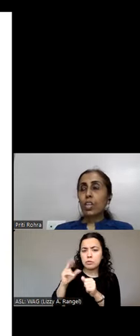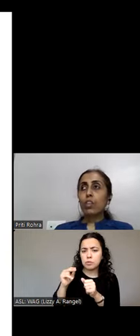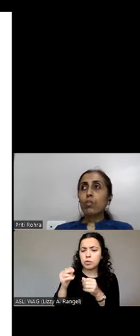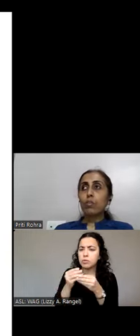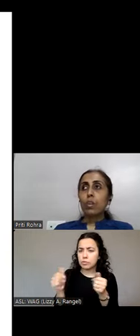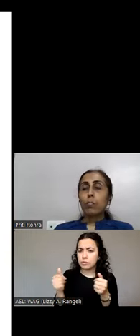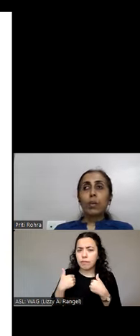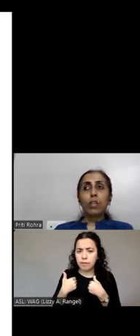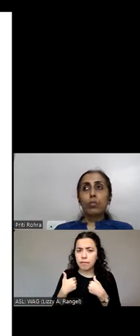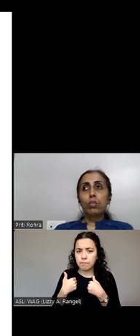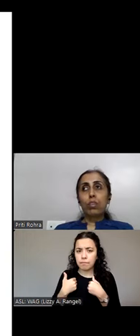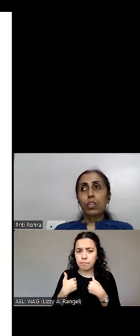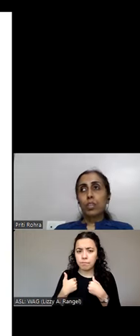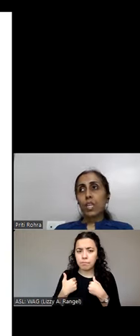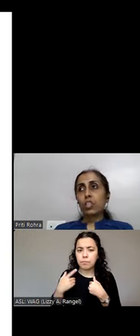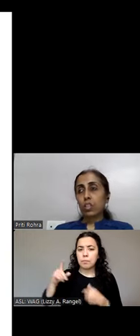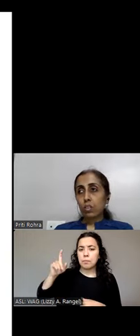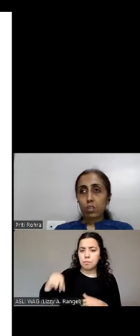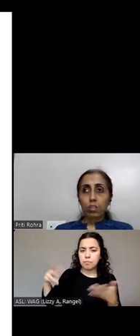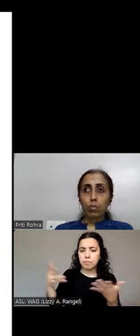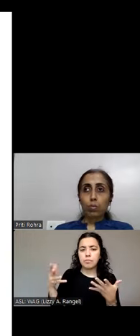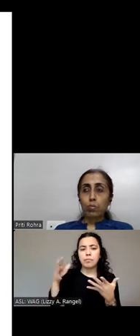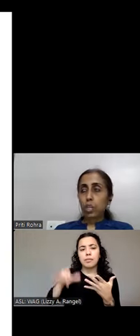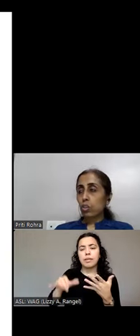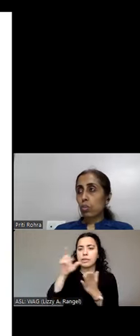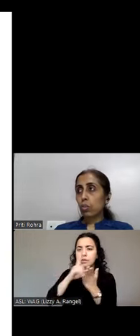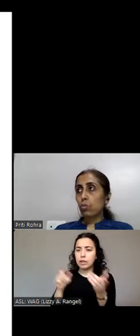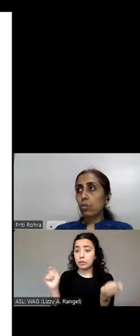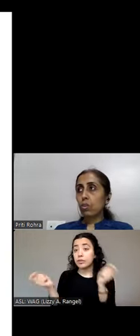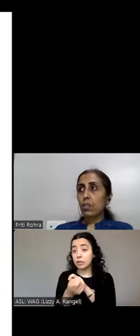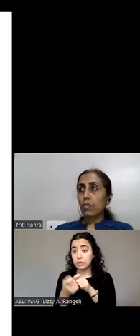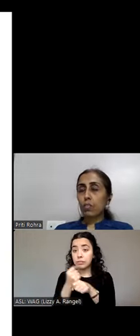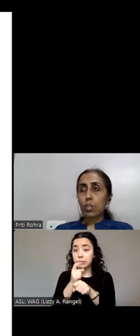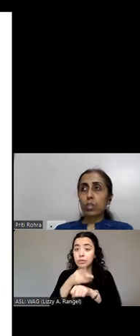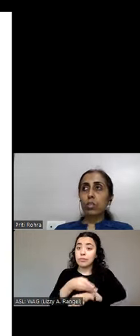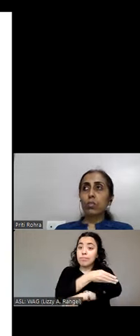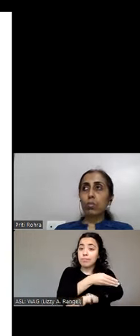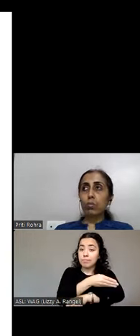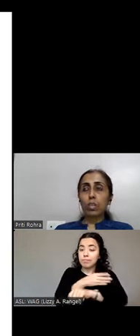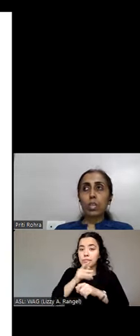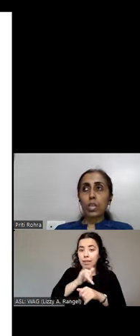need to make those design changes to make sure those information or those contained